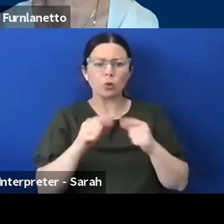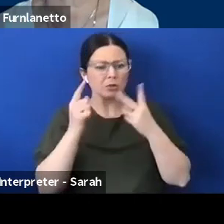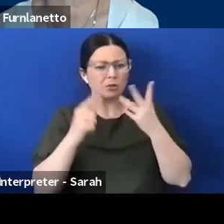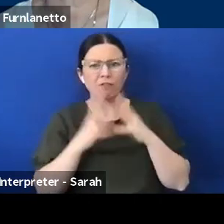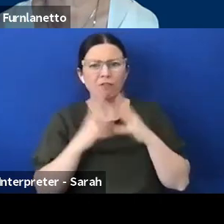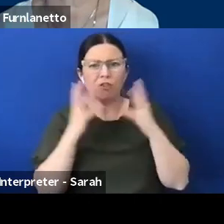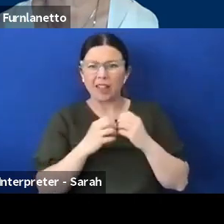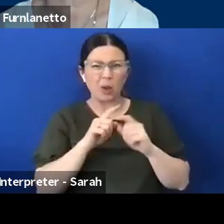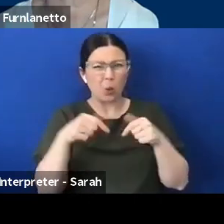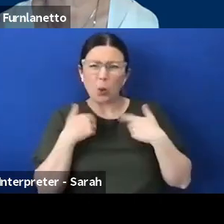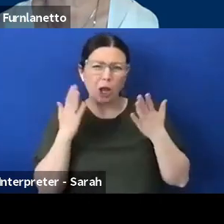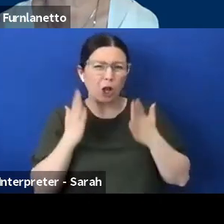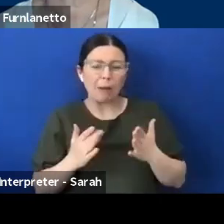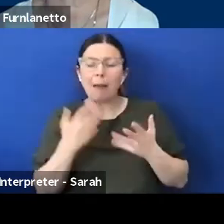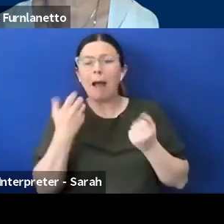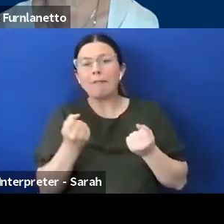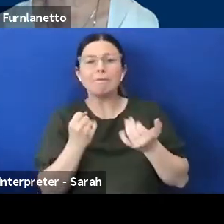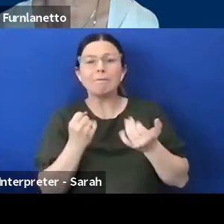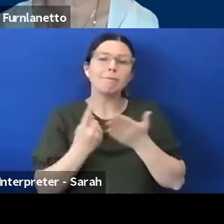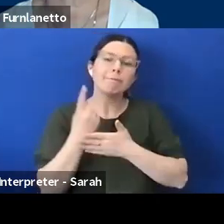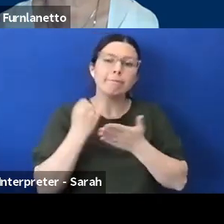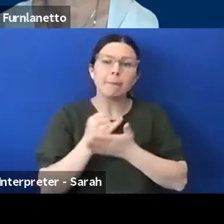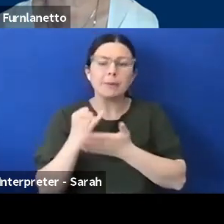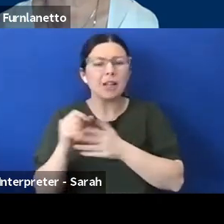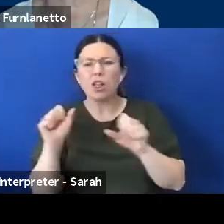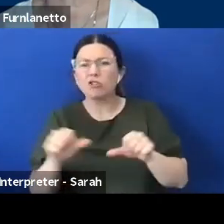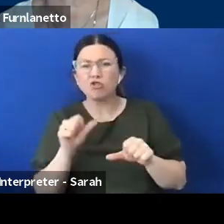mistakes and unless we ask these questions we're not going to know what the answers are